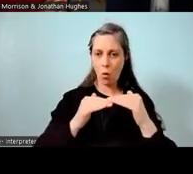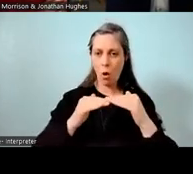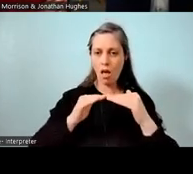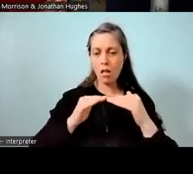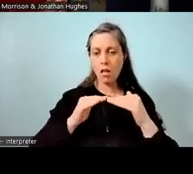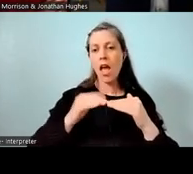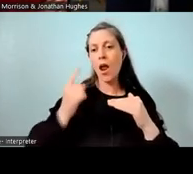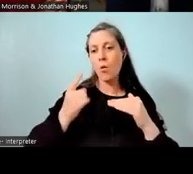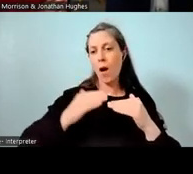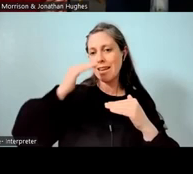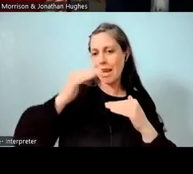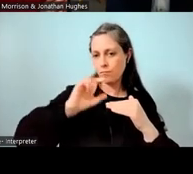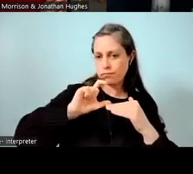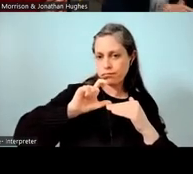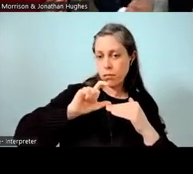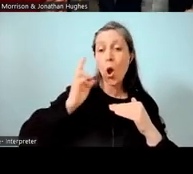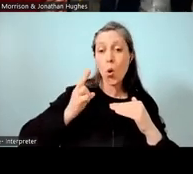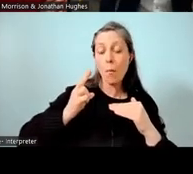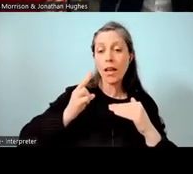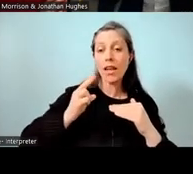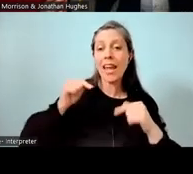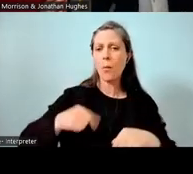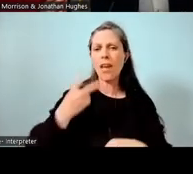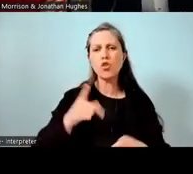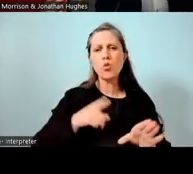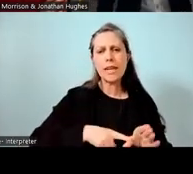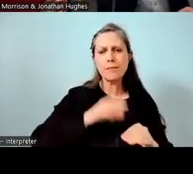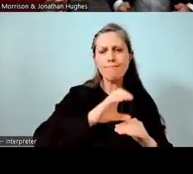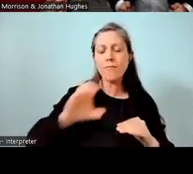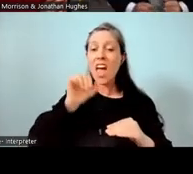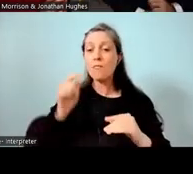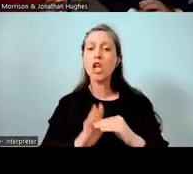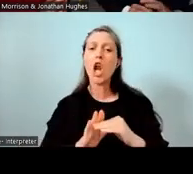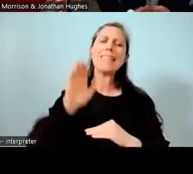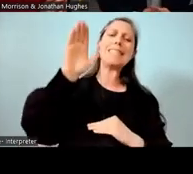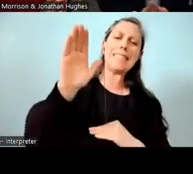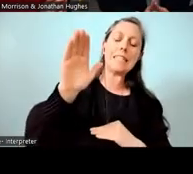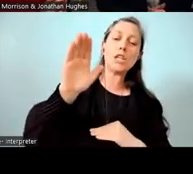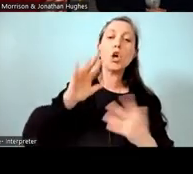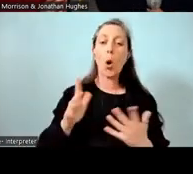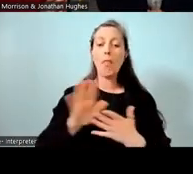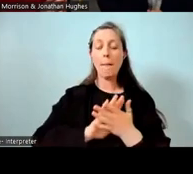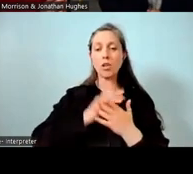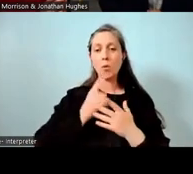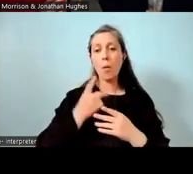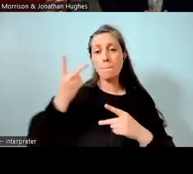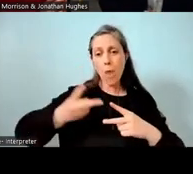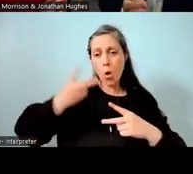Obviously, we only have two years at Pasadena. We're an intermediate school, so we wanted to make sure that everyone's growing those two years, and right across the school.